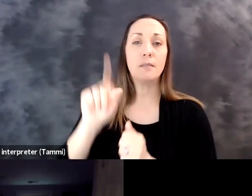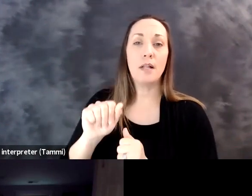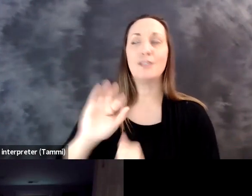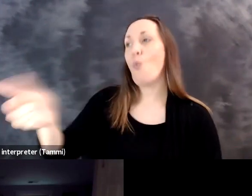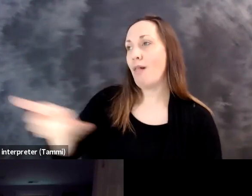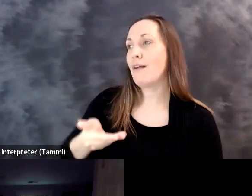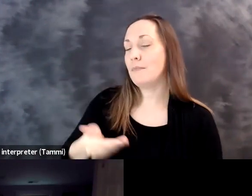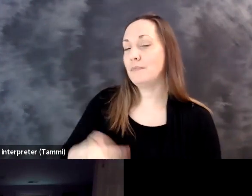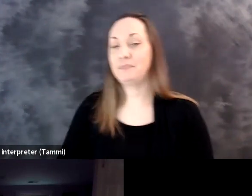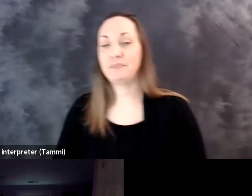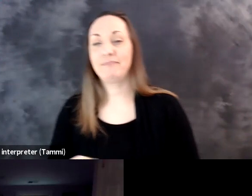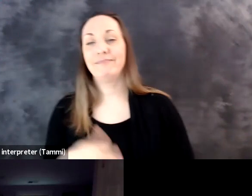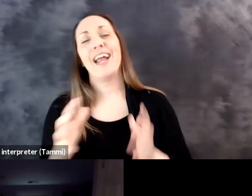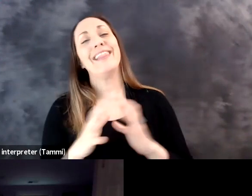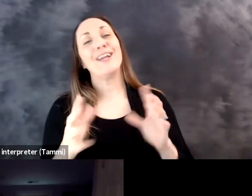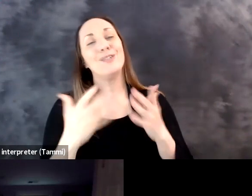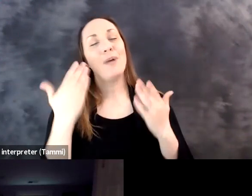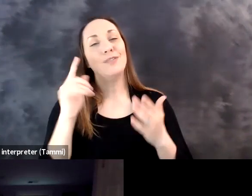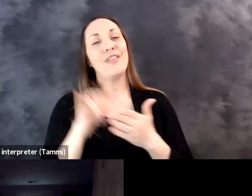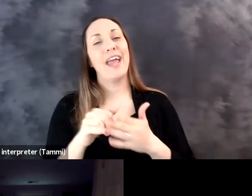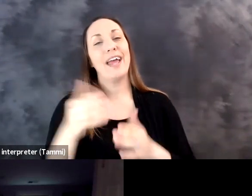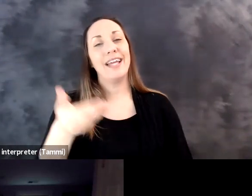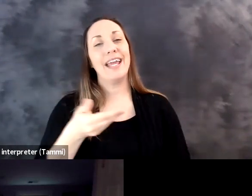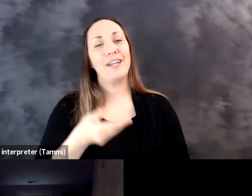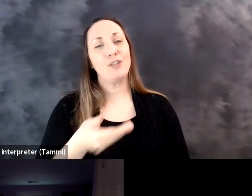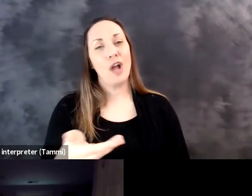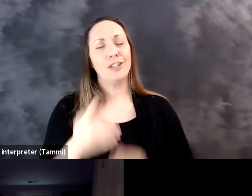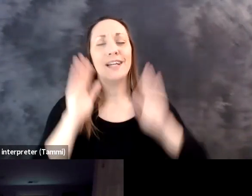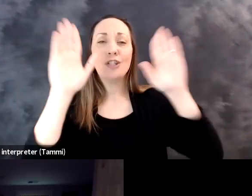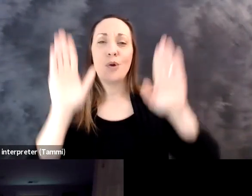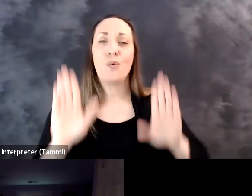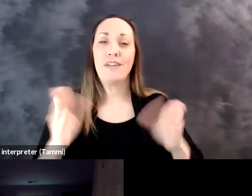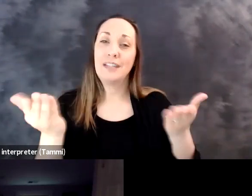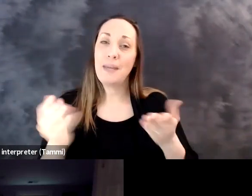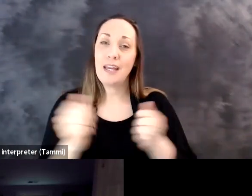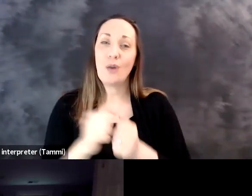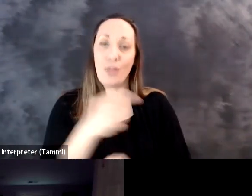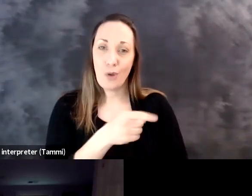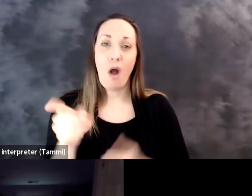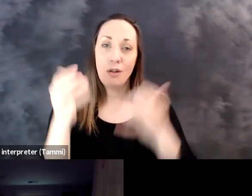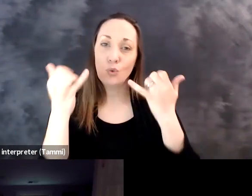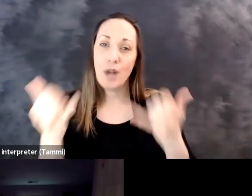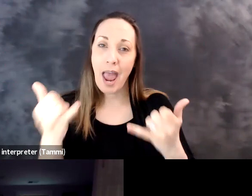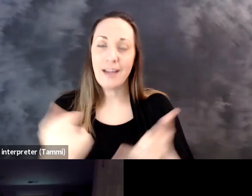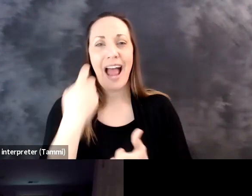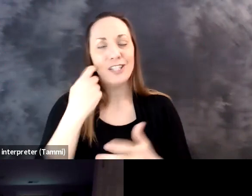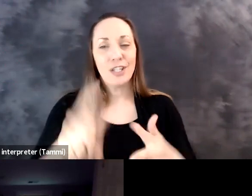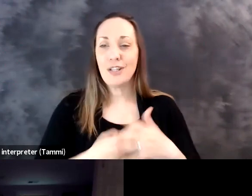So, welcome. that introduction. Jenny Yang: Thank you so much for